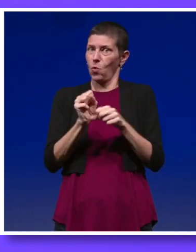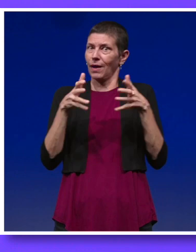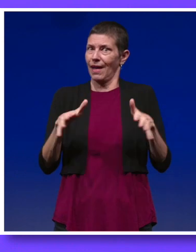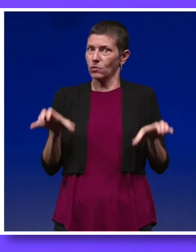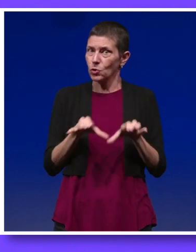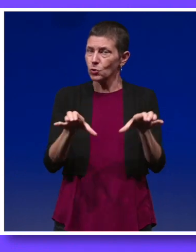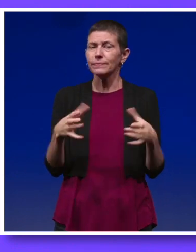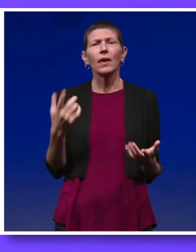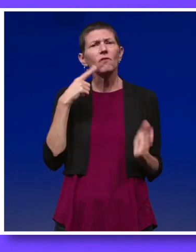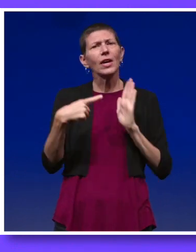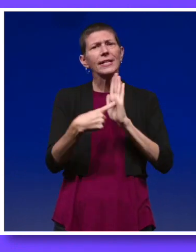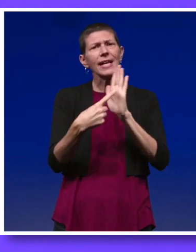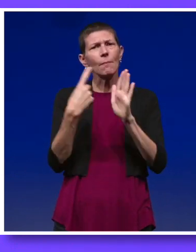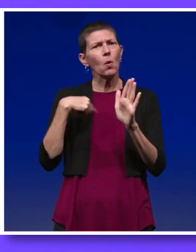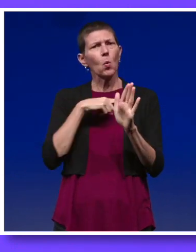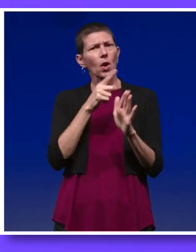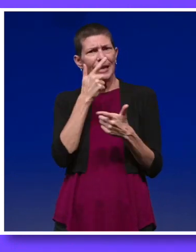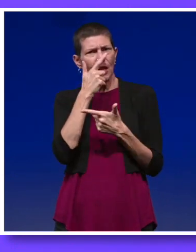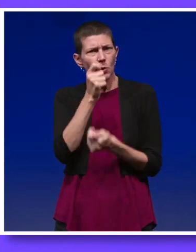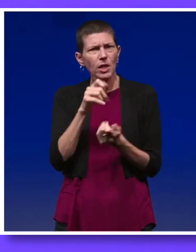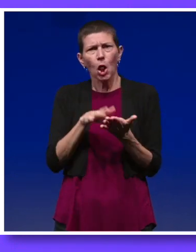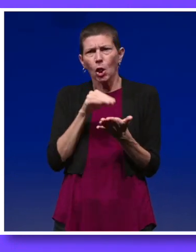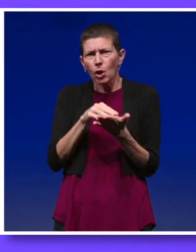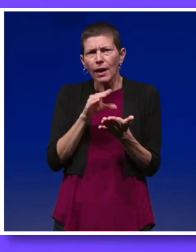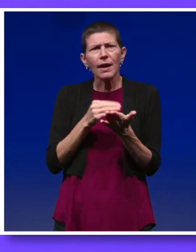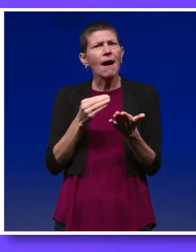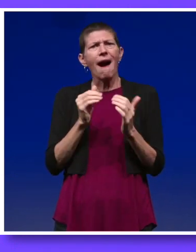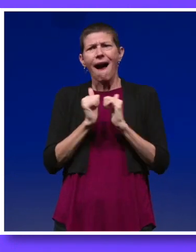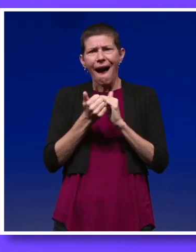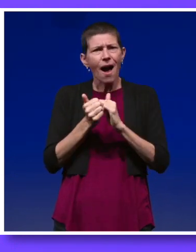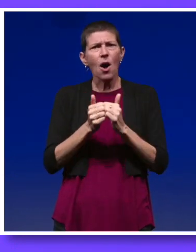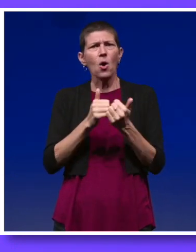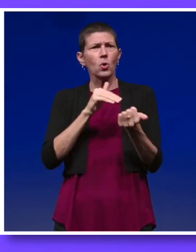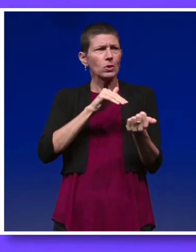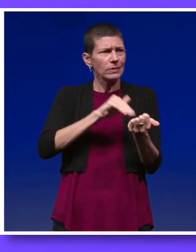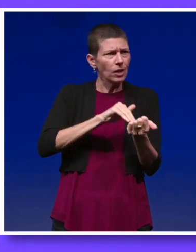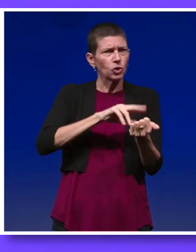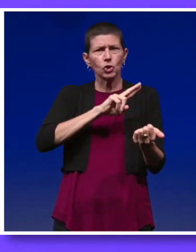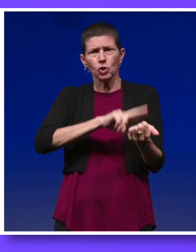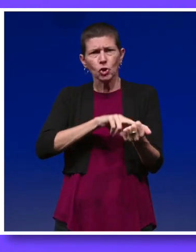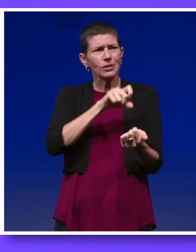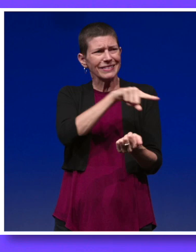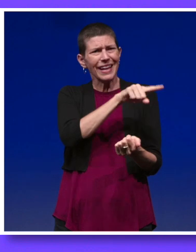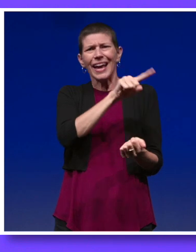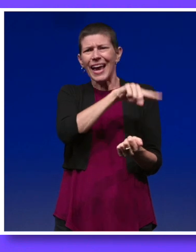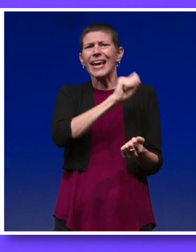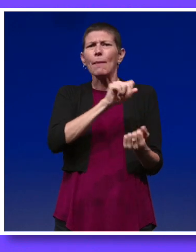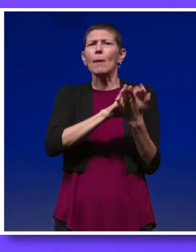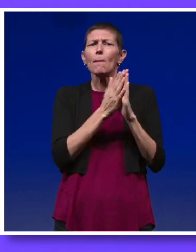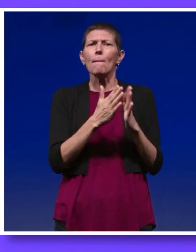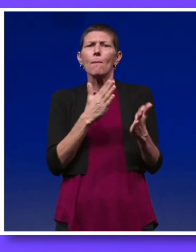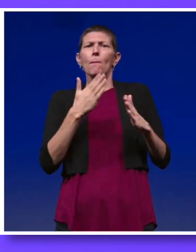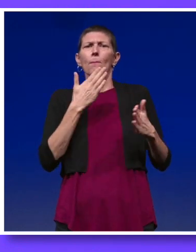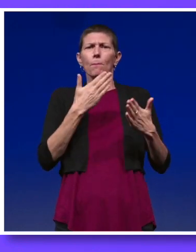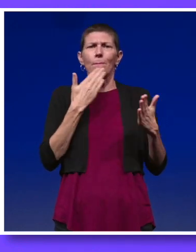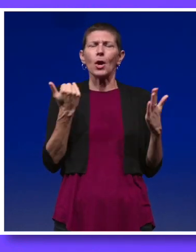For example, we're very interested in learning how healthcare providers can be better prepared for their telehealth visits